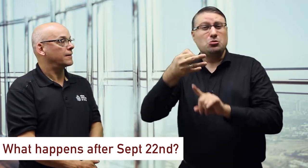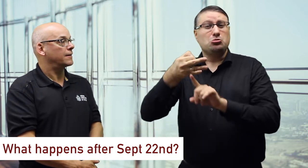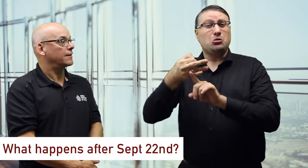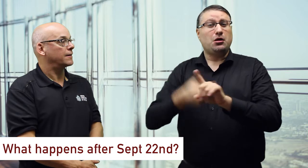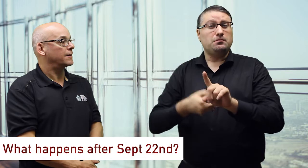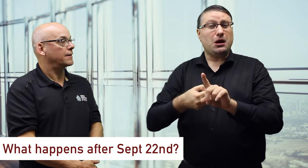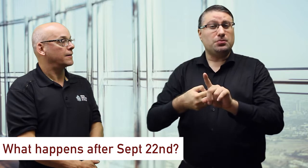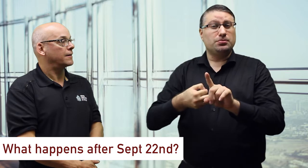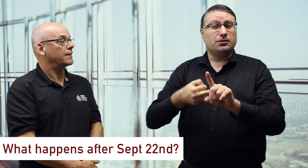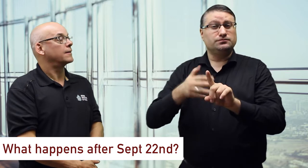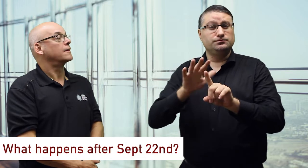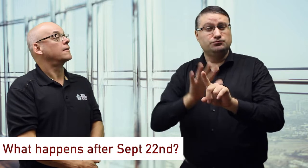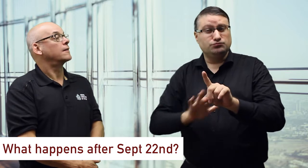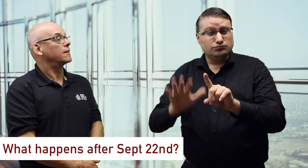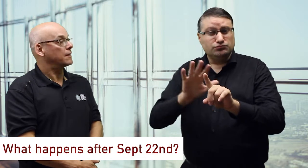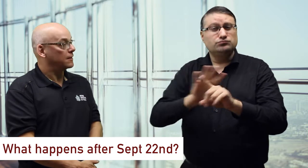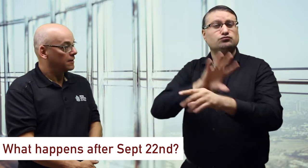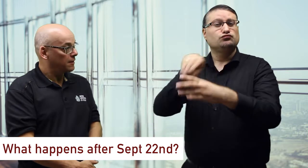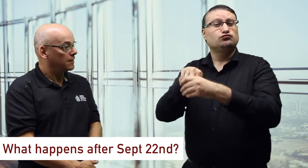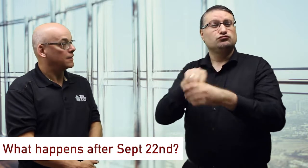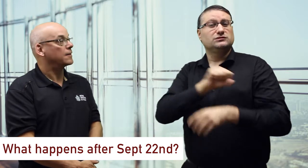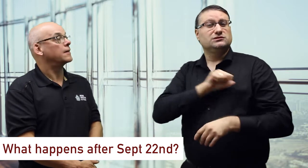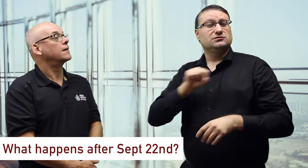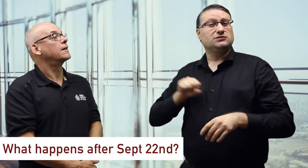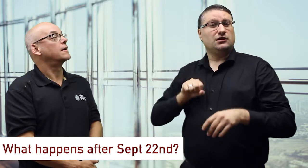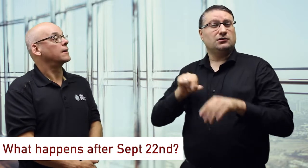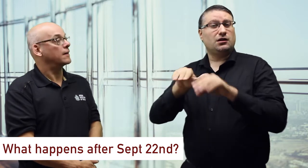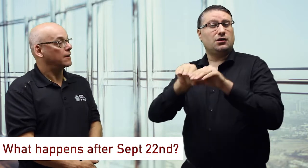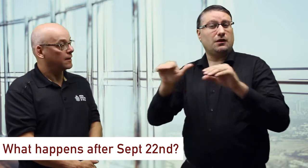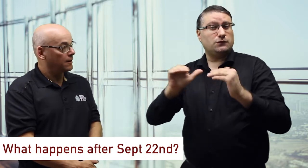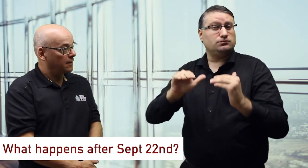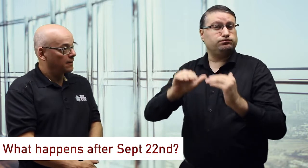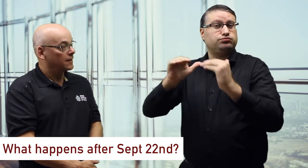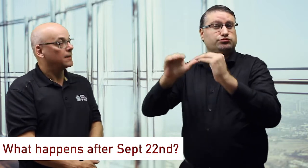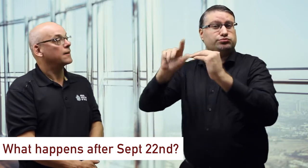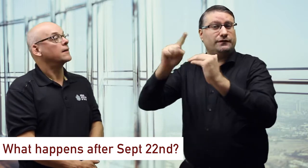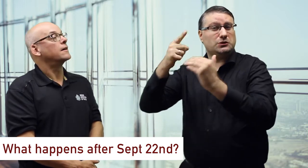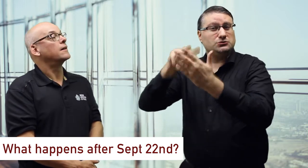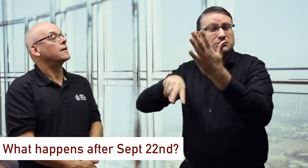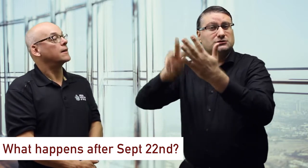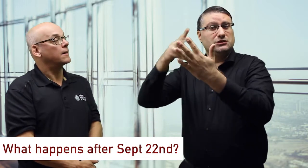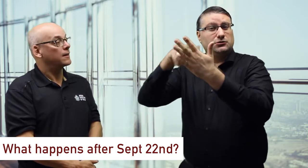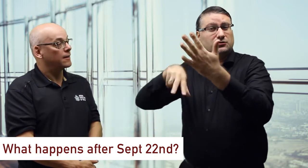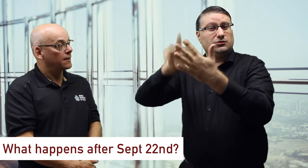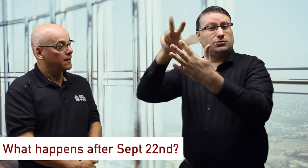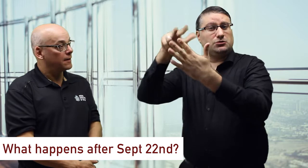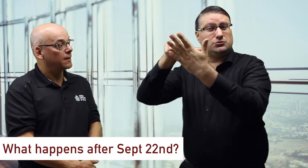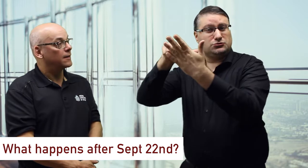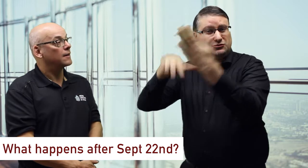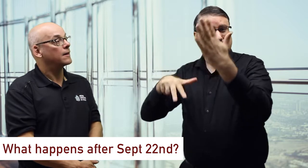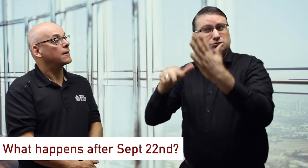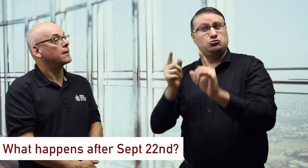take about nine months, including taking ACA up to the Senate level and their 1st, 2nd, and 3rd readings.